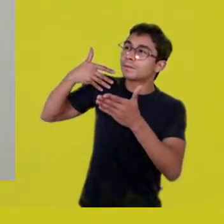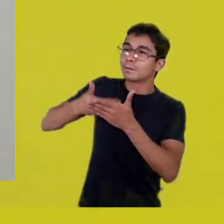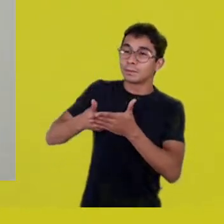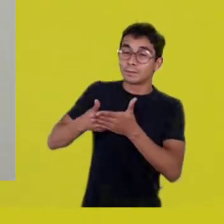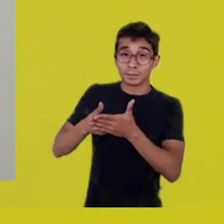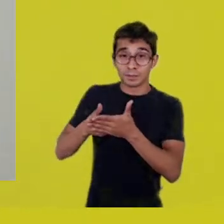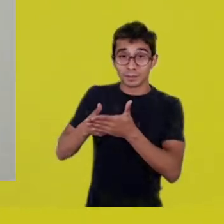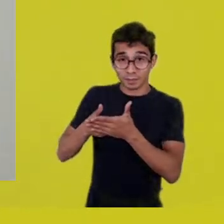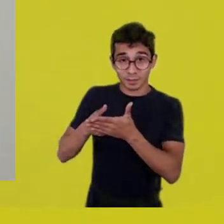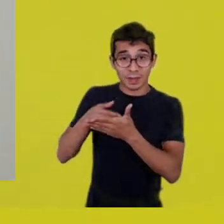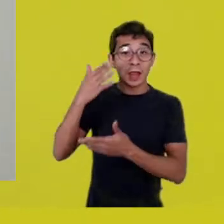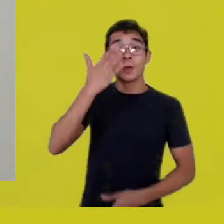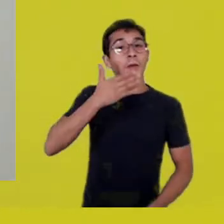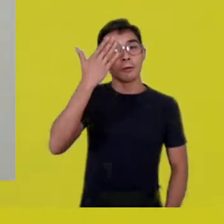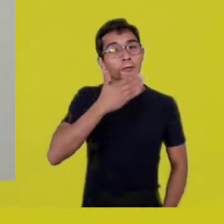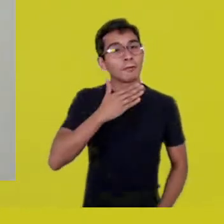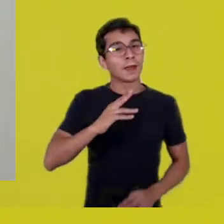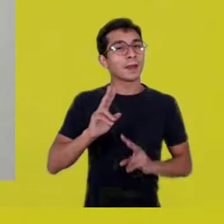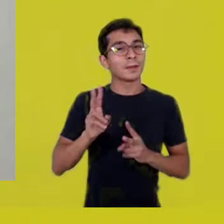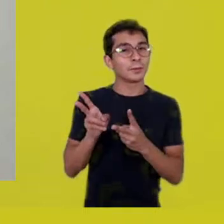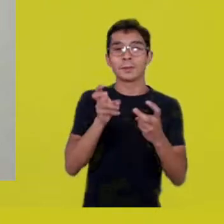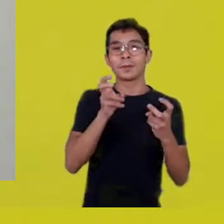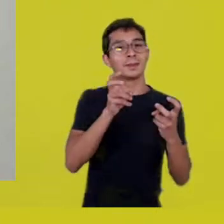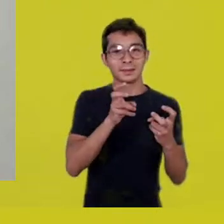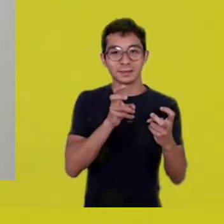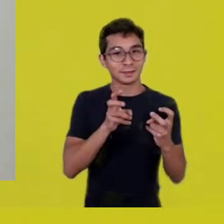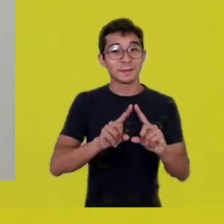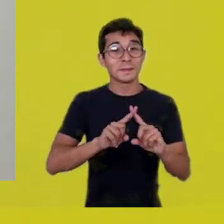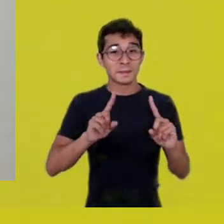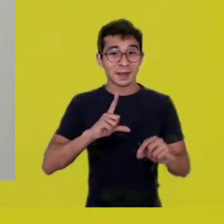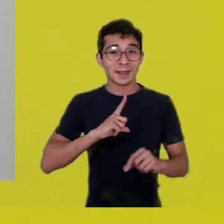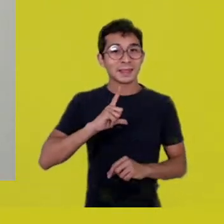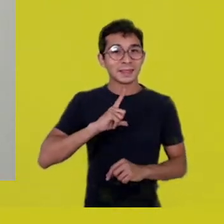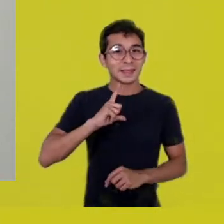the one which is in our genealogy,